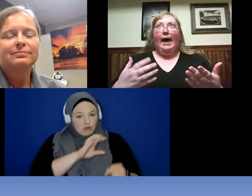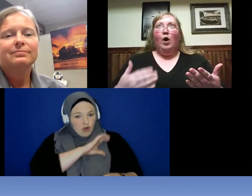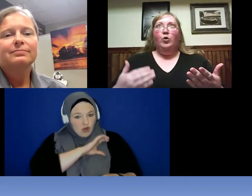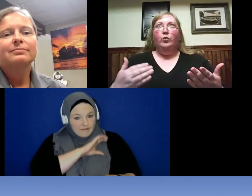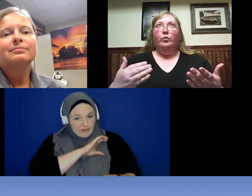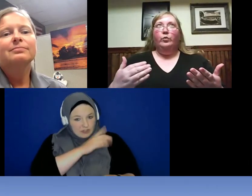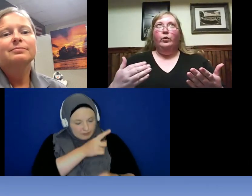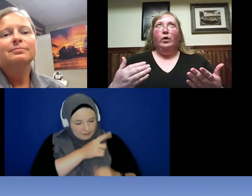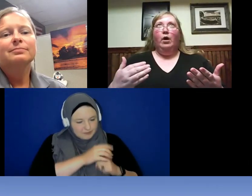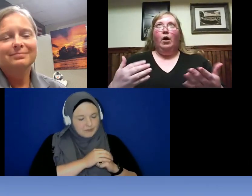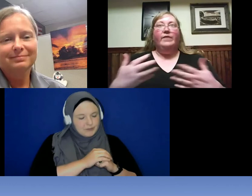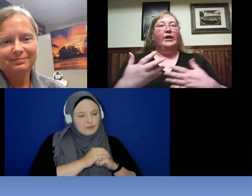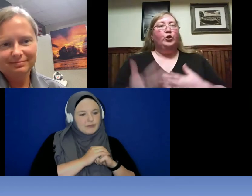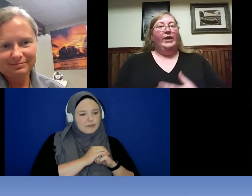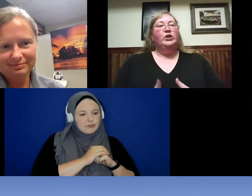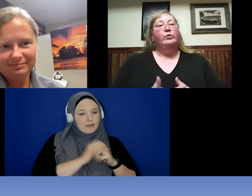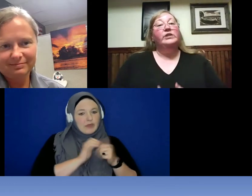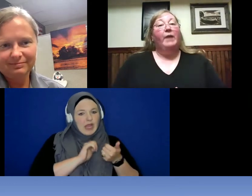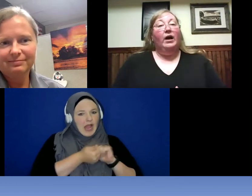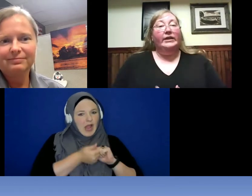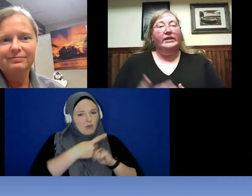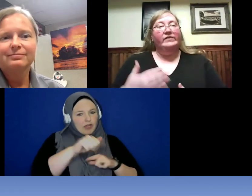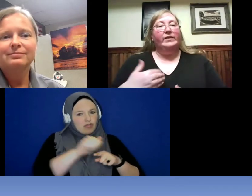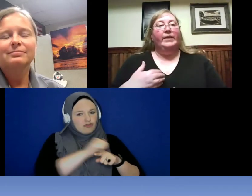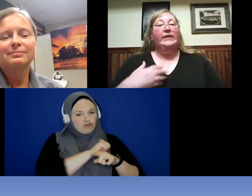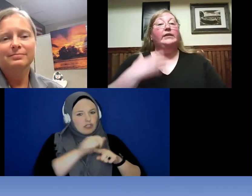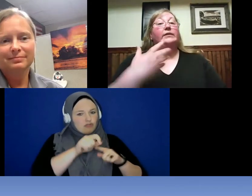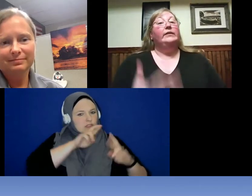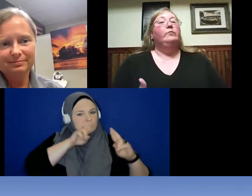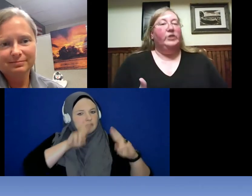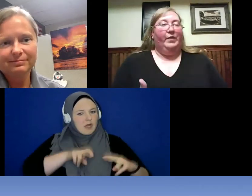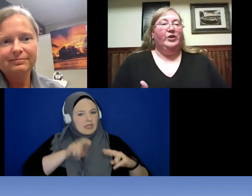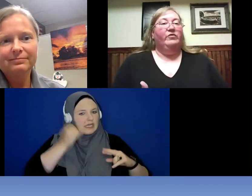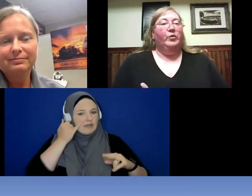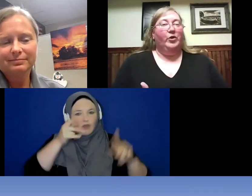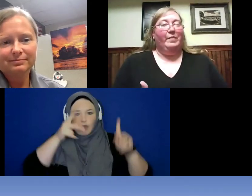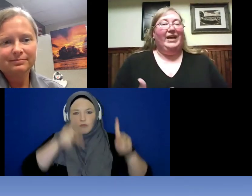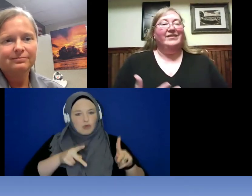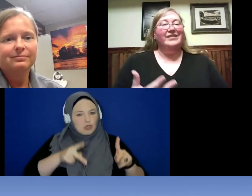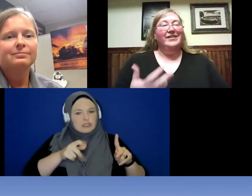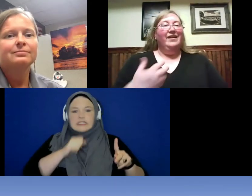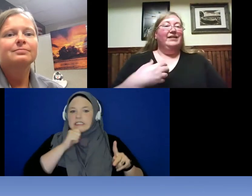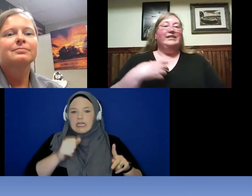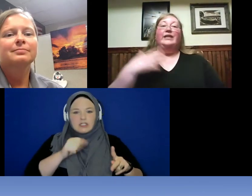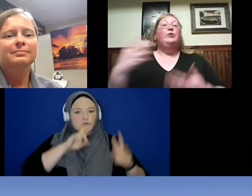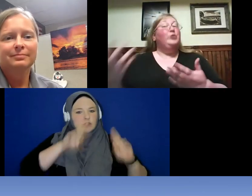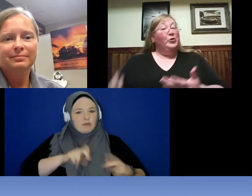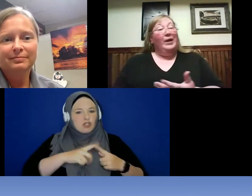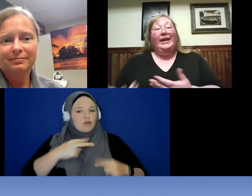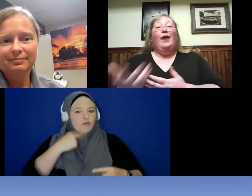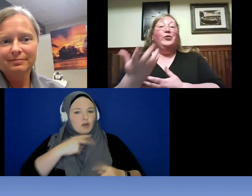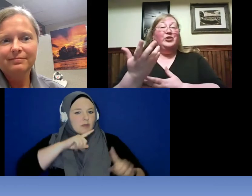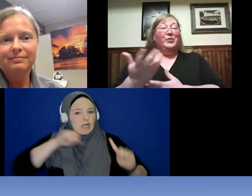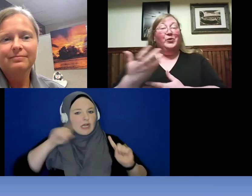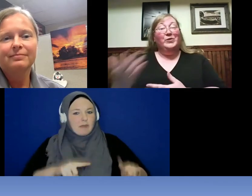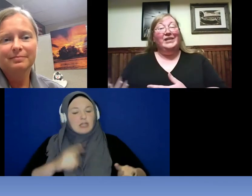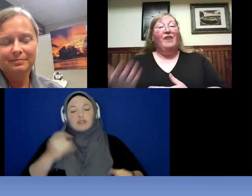how are they trained to respond if somebody doesn't respond to verbal commands ? Say, you do encounter someone who is deaf or